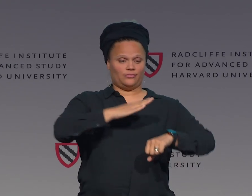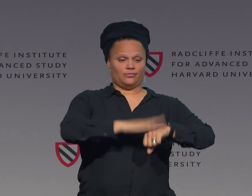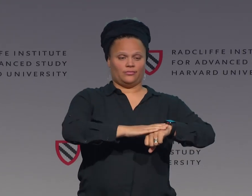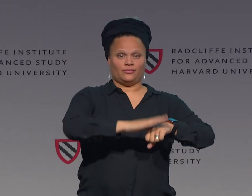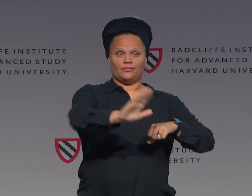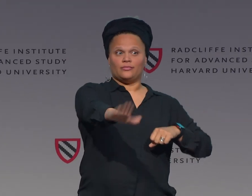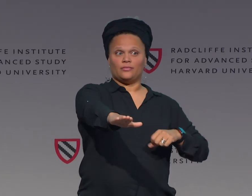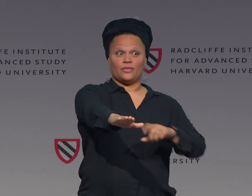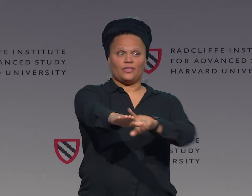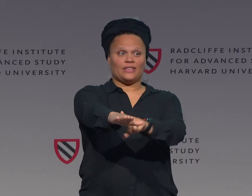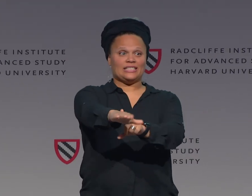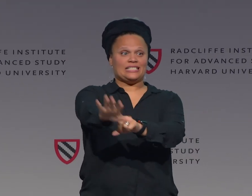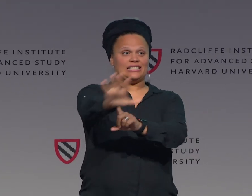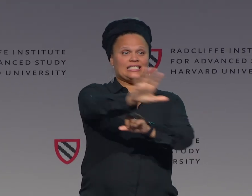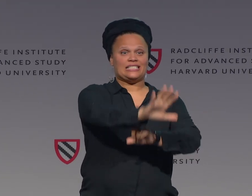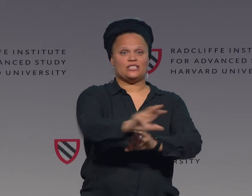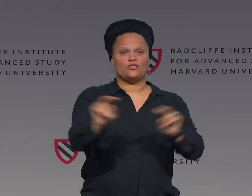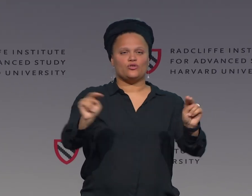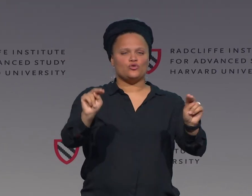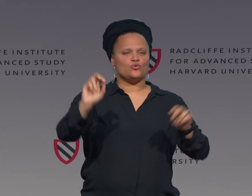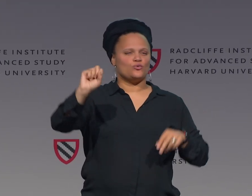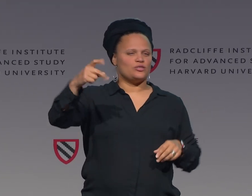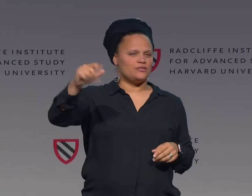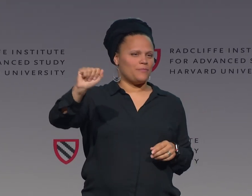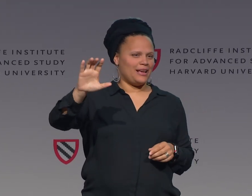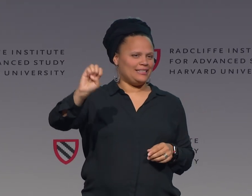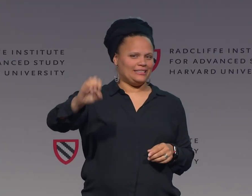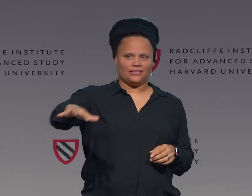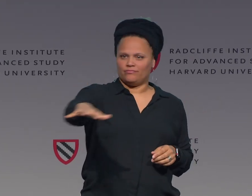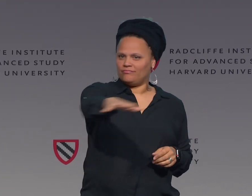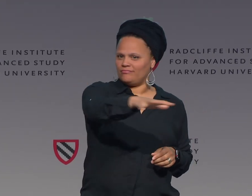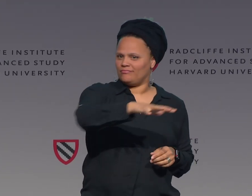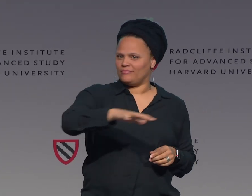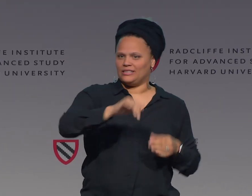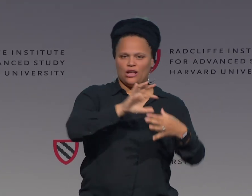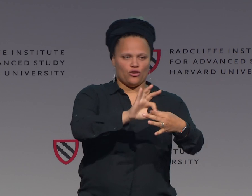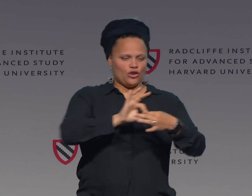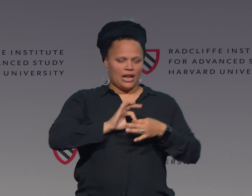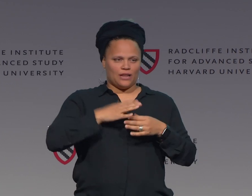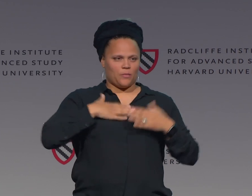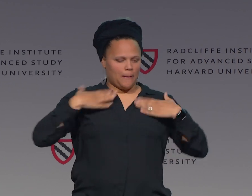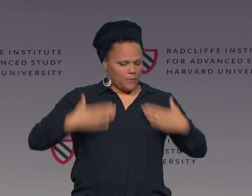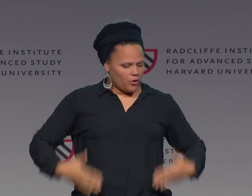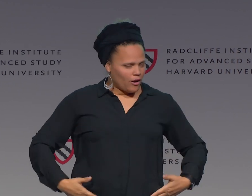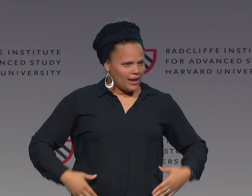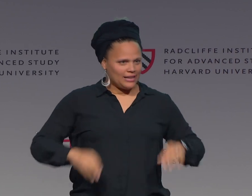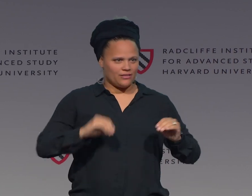Remember, you have to have a location. Now think about this neutral space right here as a location.